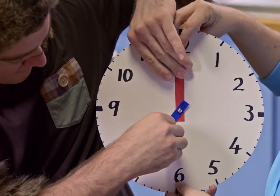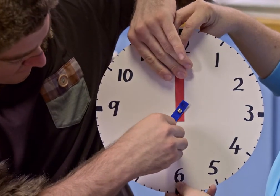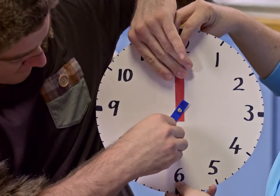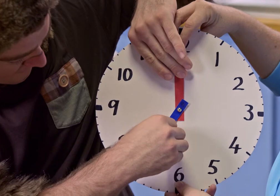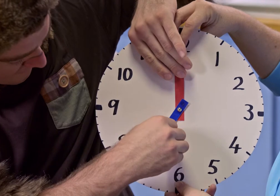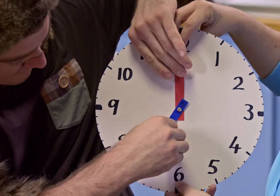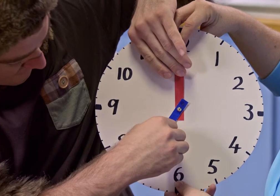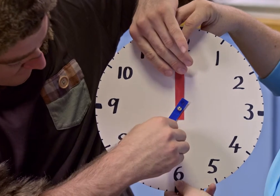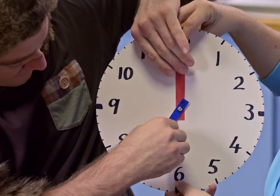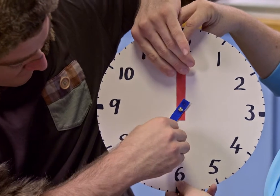Hmm.